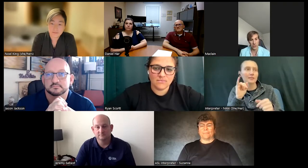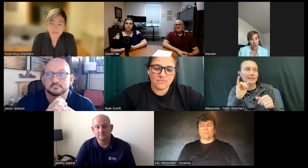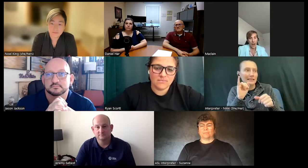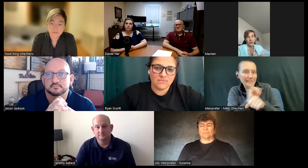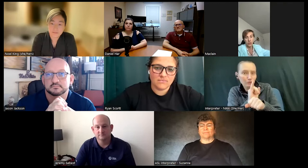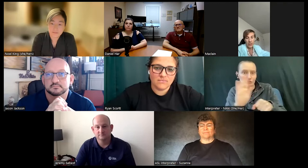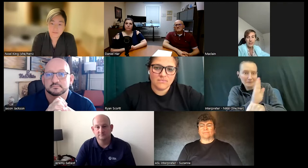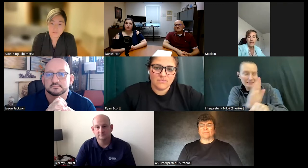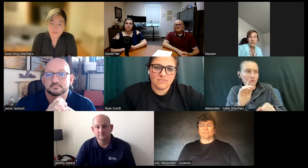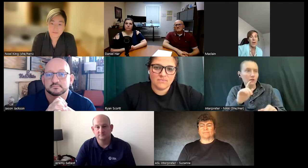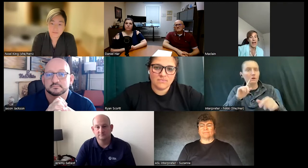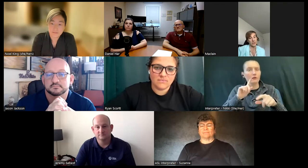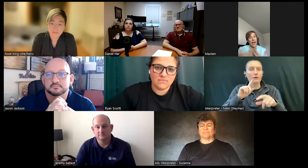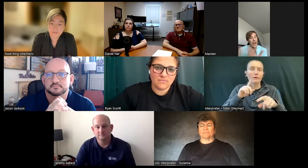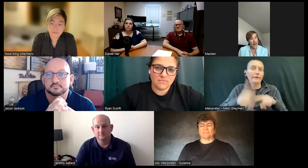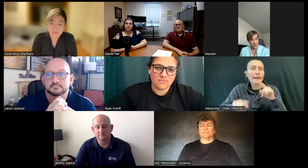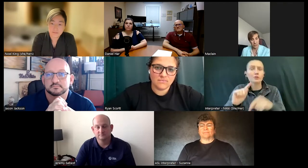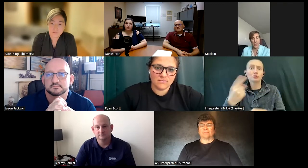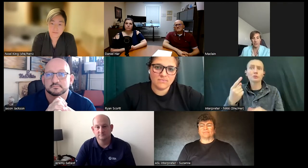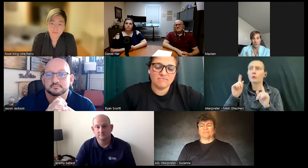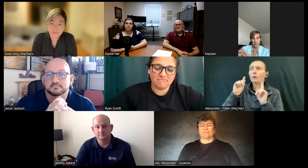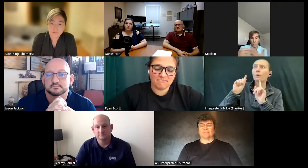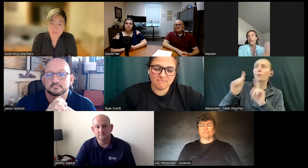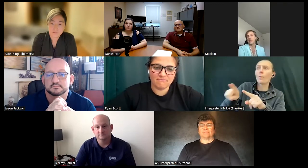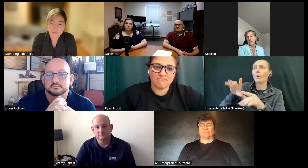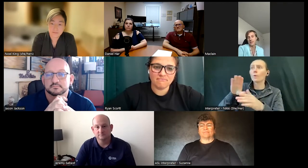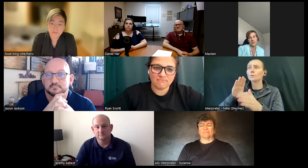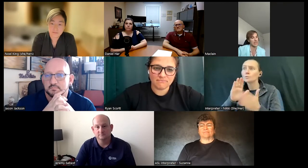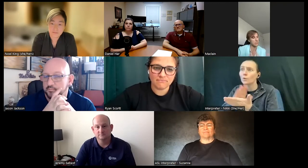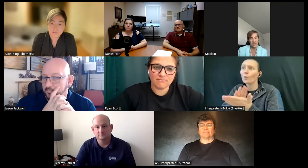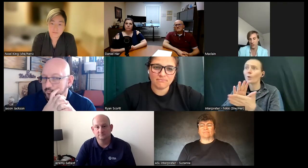then you know how to do it you actually have to be able to risk it's just like a